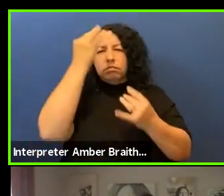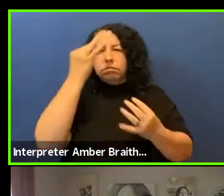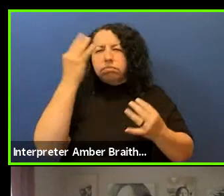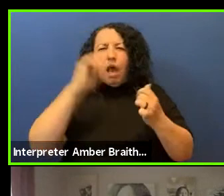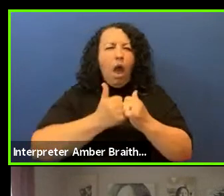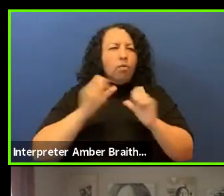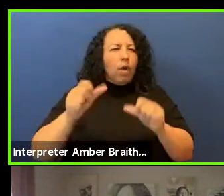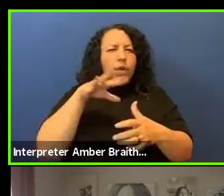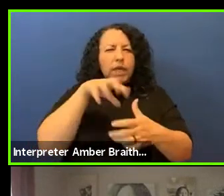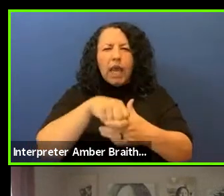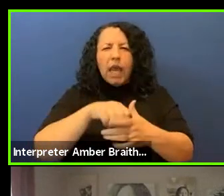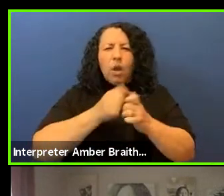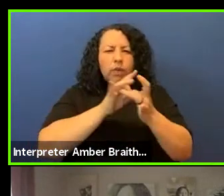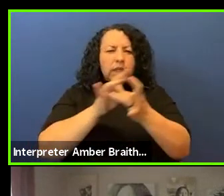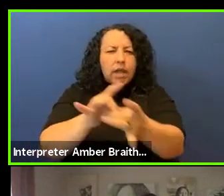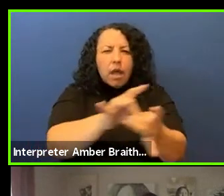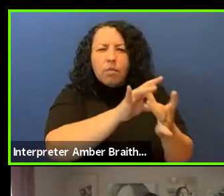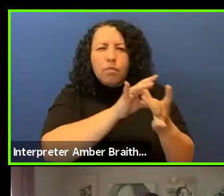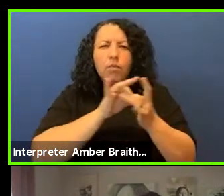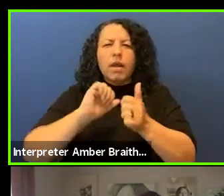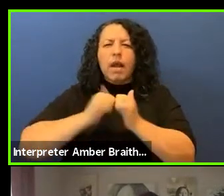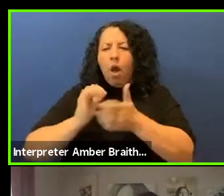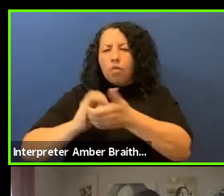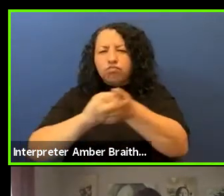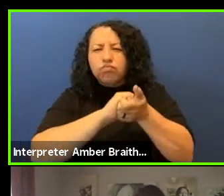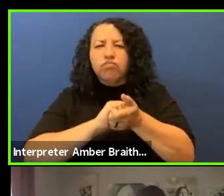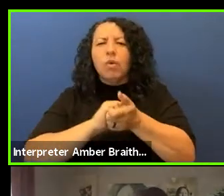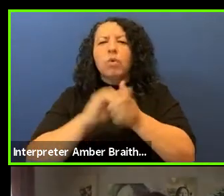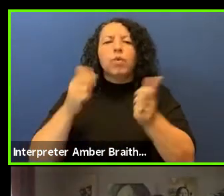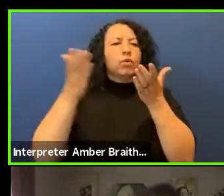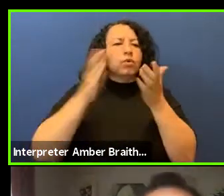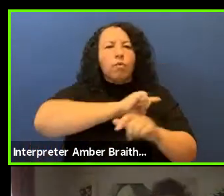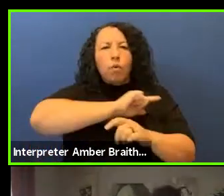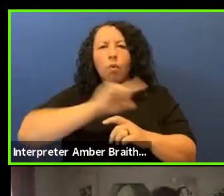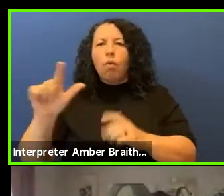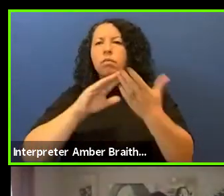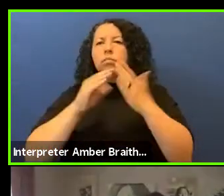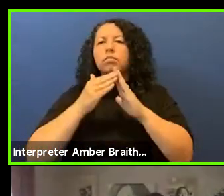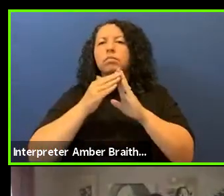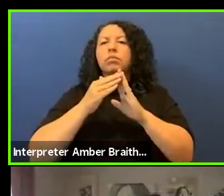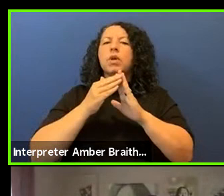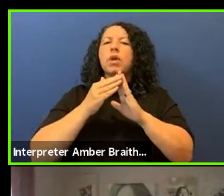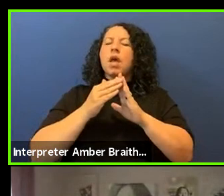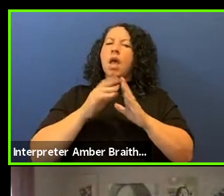in service to all communities, and practice our core values of healing, listening, and justice.